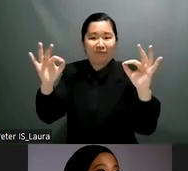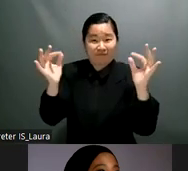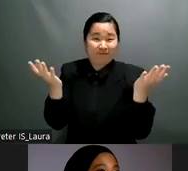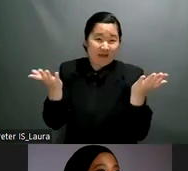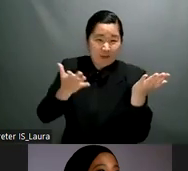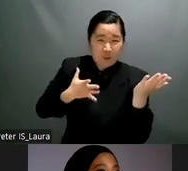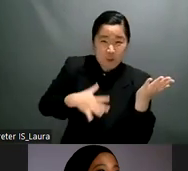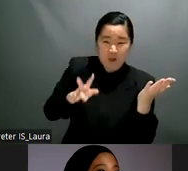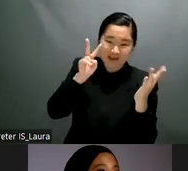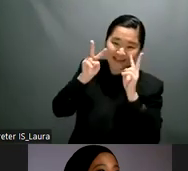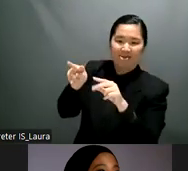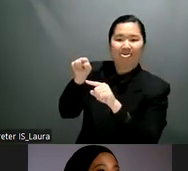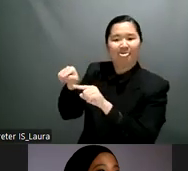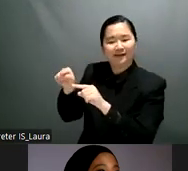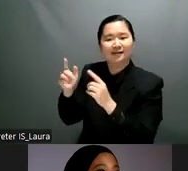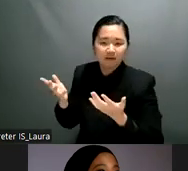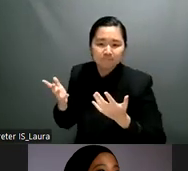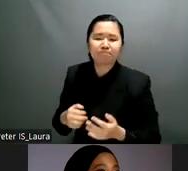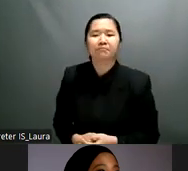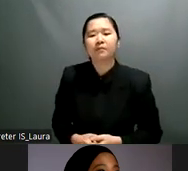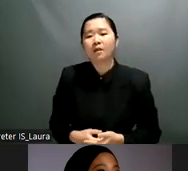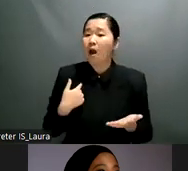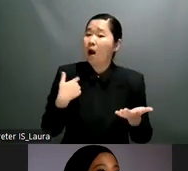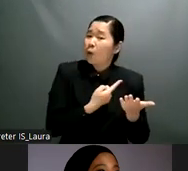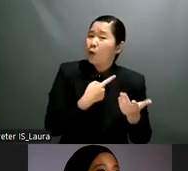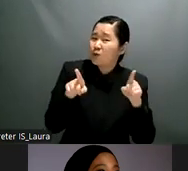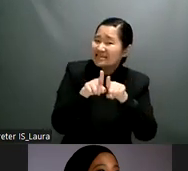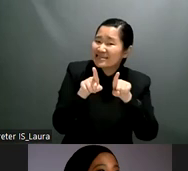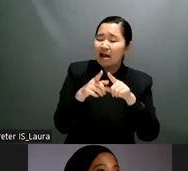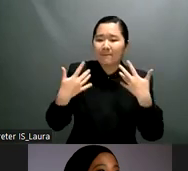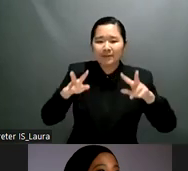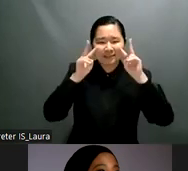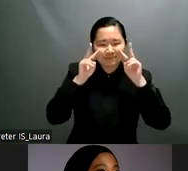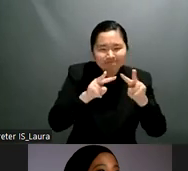persons with disabilities and others as yani rosa very strongly pointed out